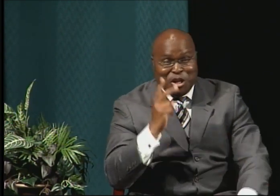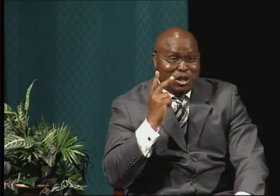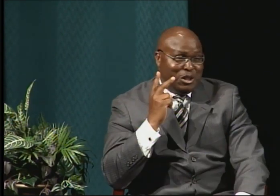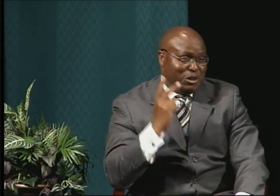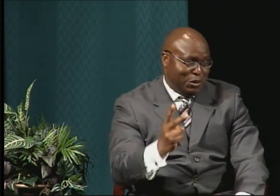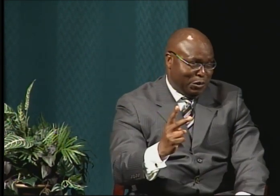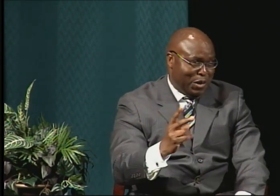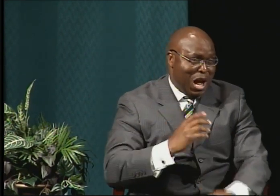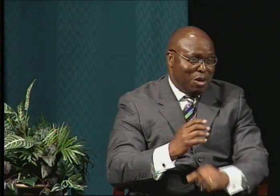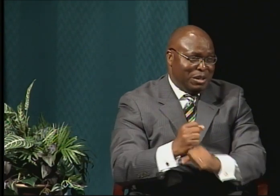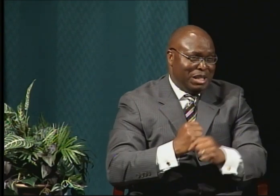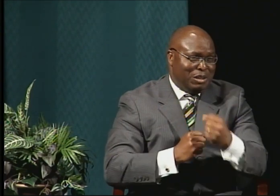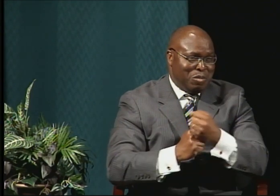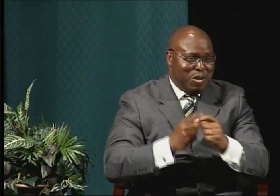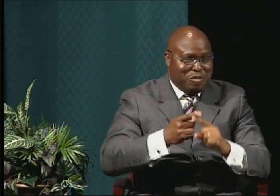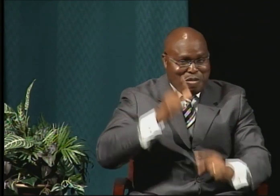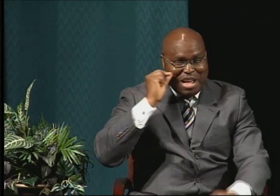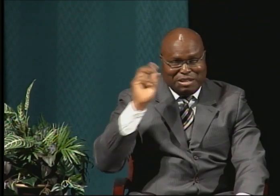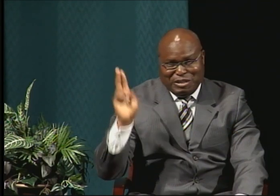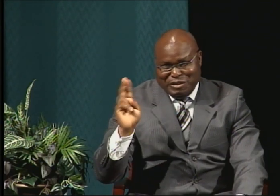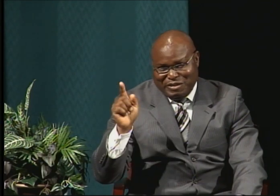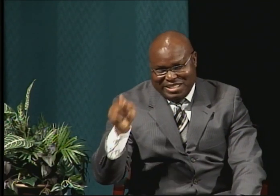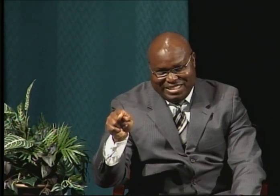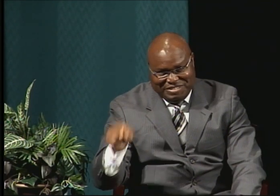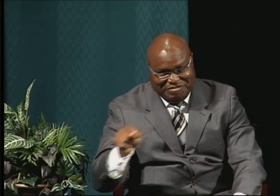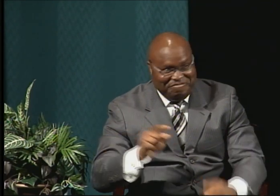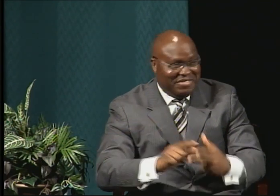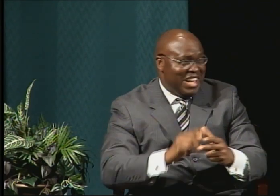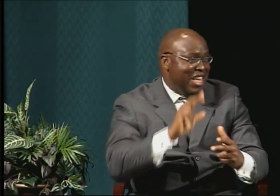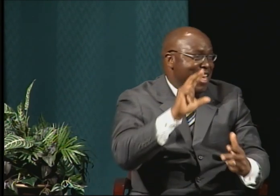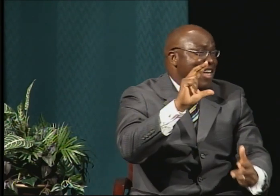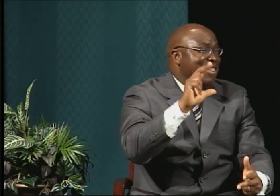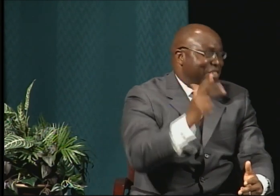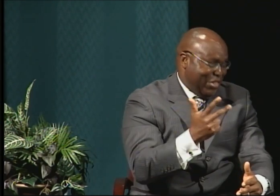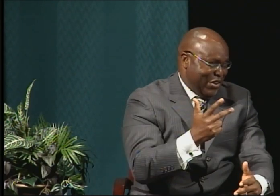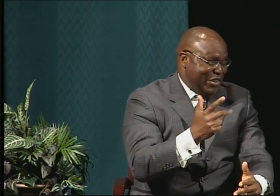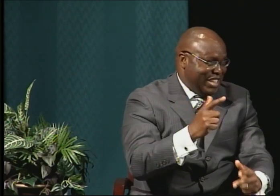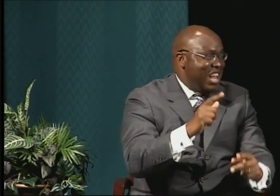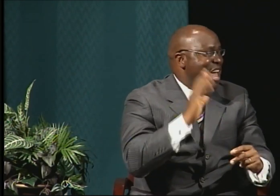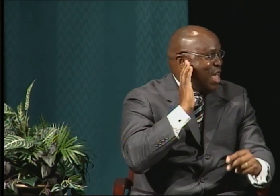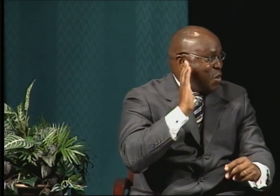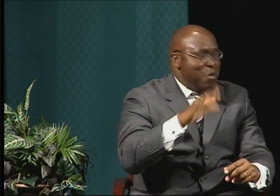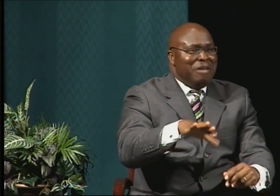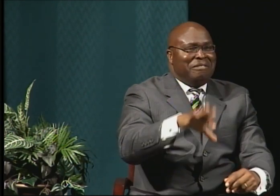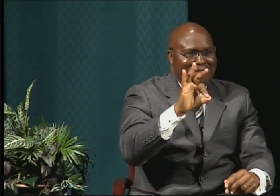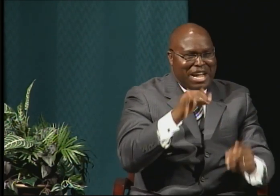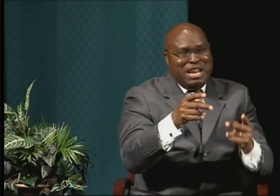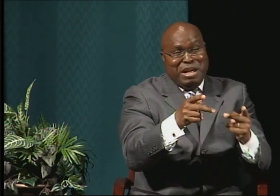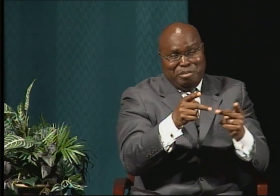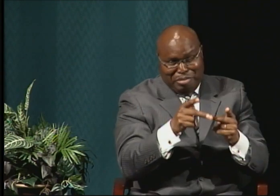And thirdly, we'll find a place in Arizona in Tucson